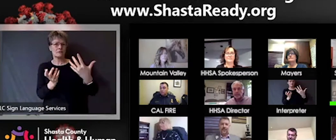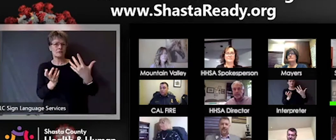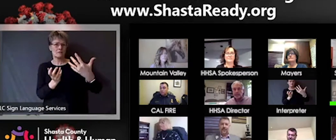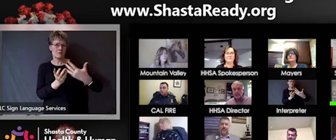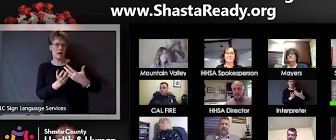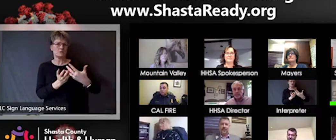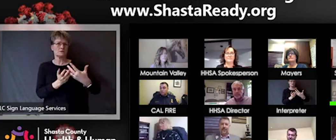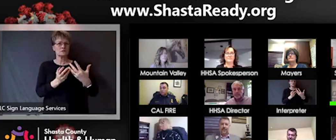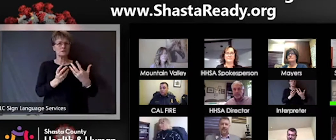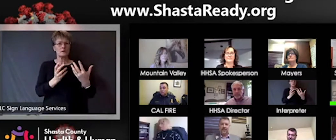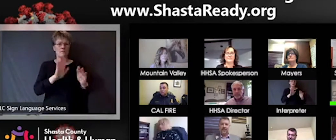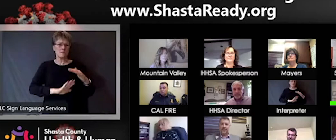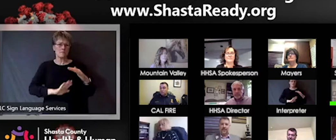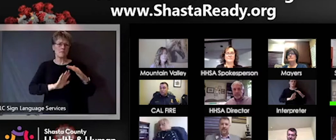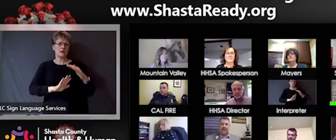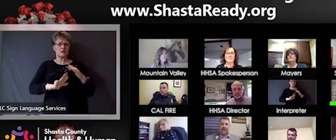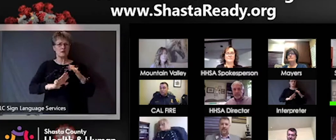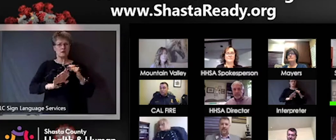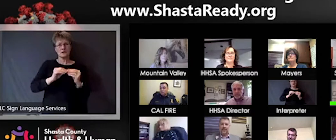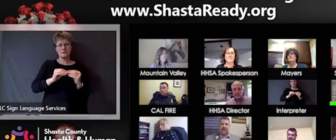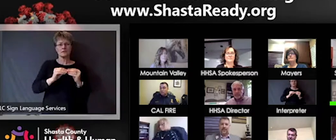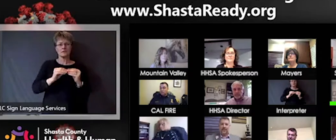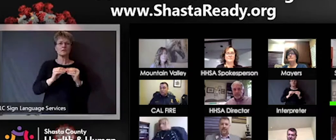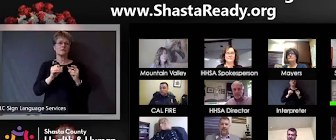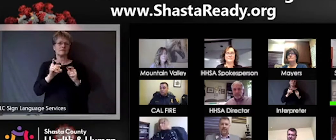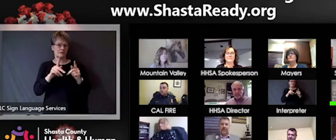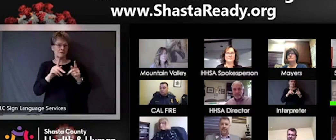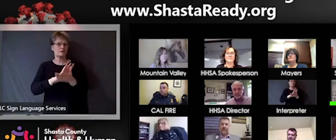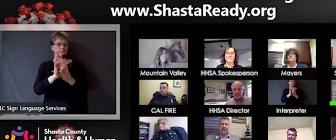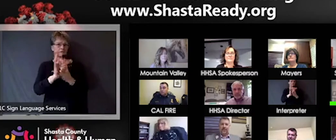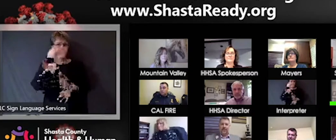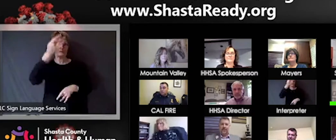the projections that we make and so I think pretty soon we'll be able to share